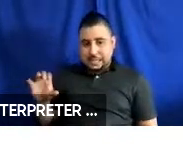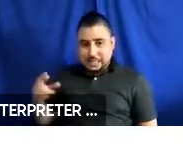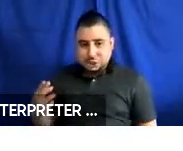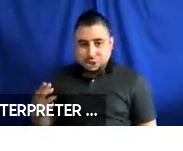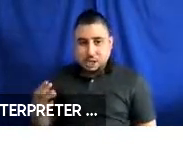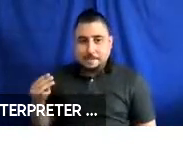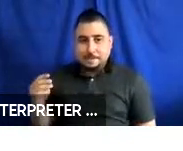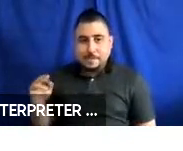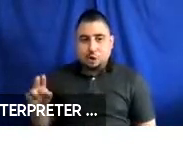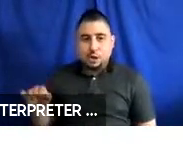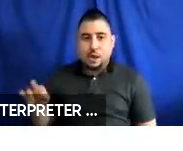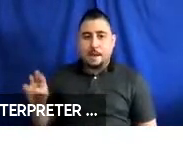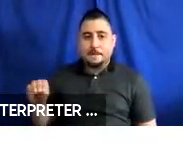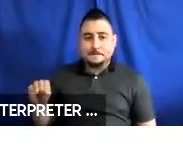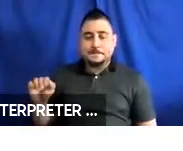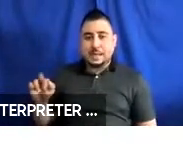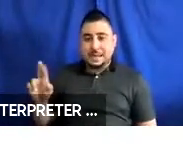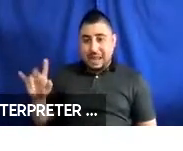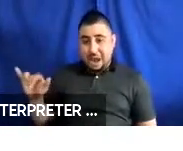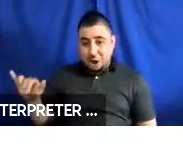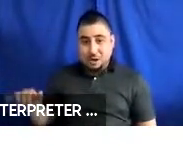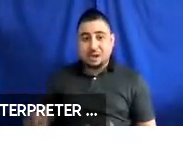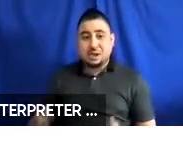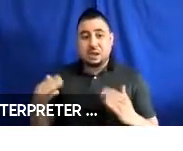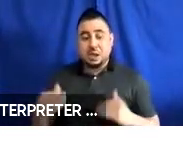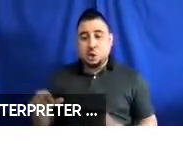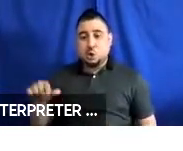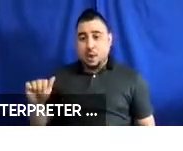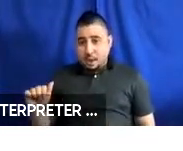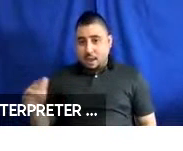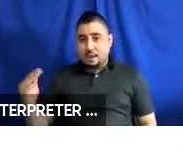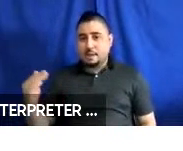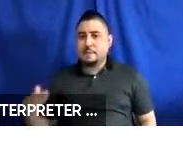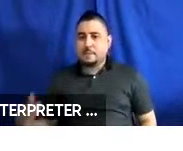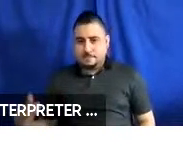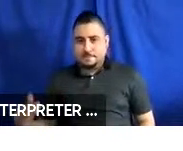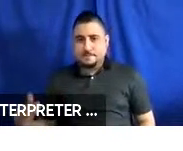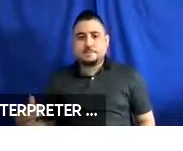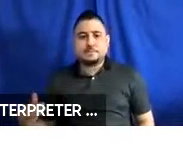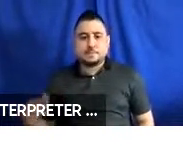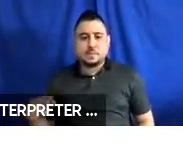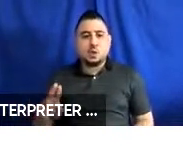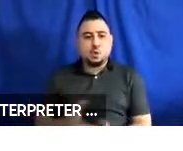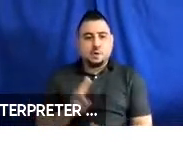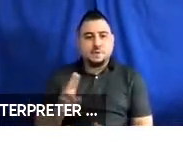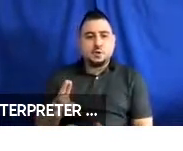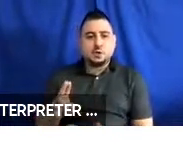and then we’ll have another question and answer period. And then, University at Buffalo,